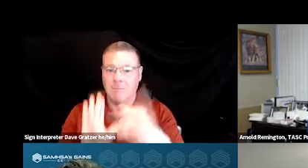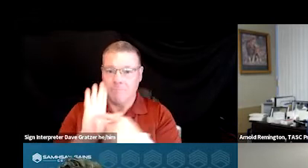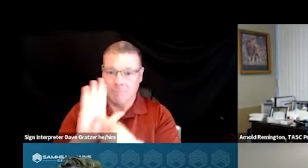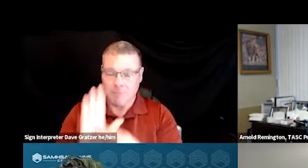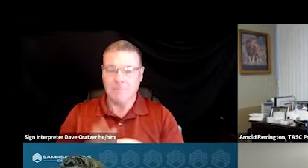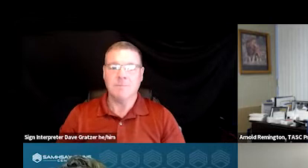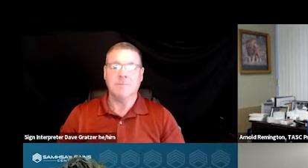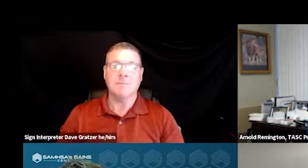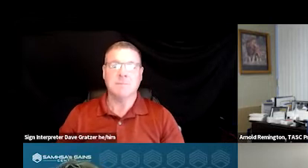Next slide, please.